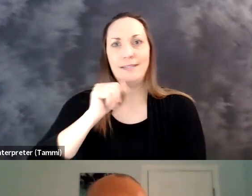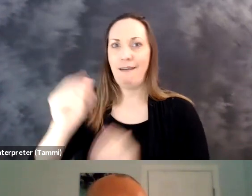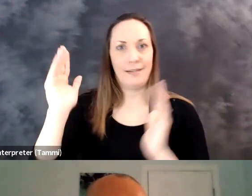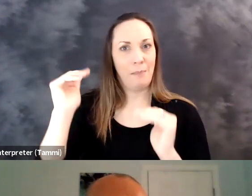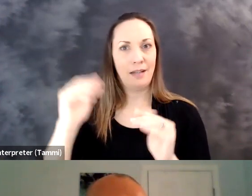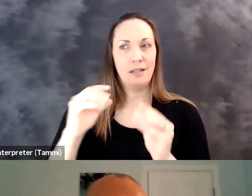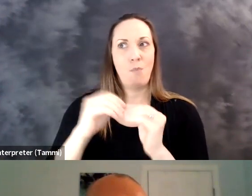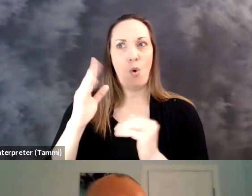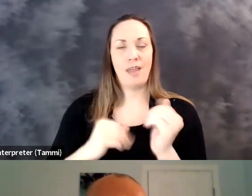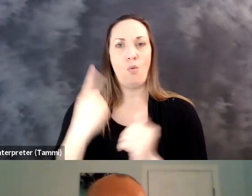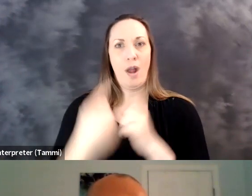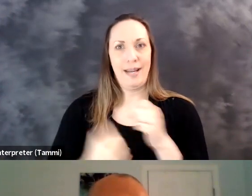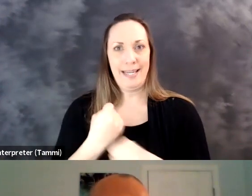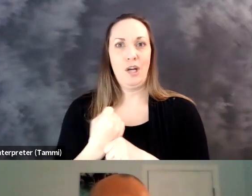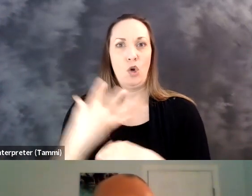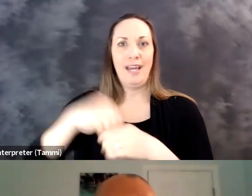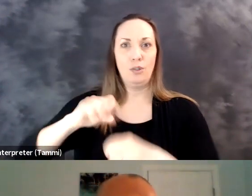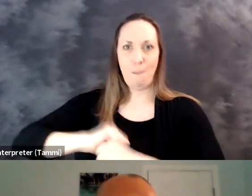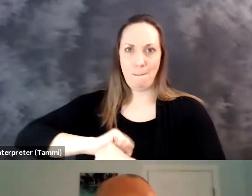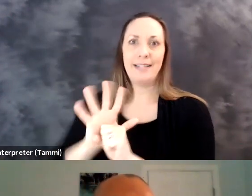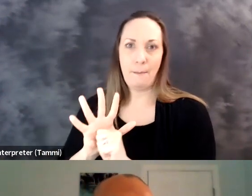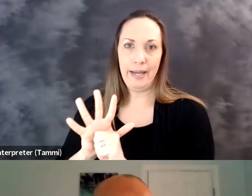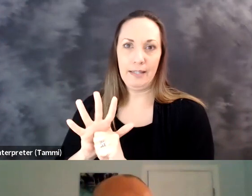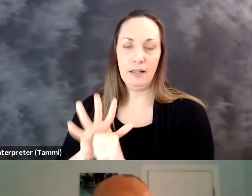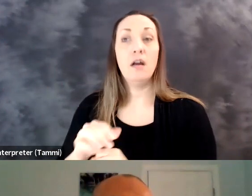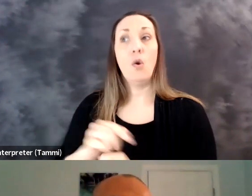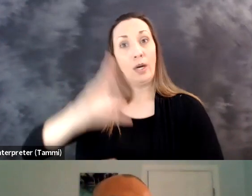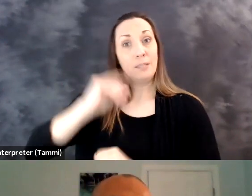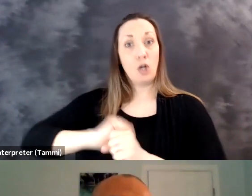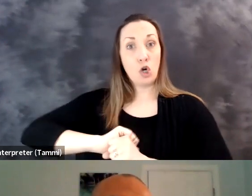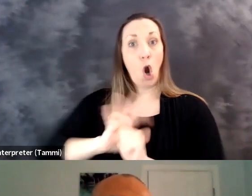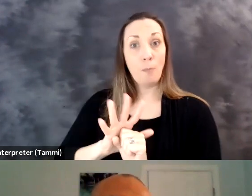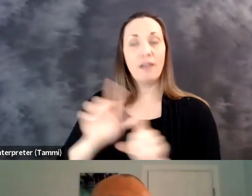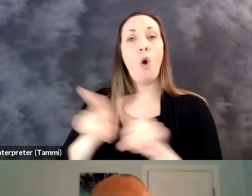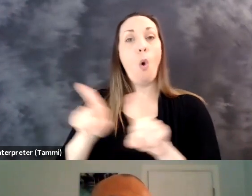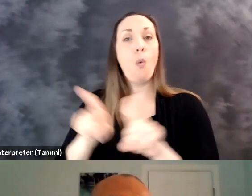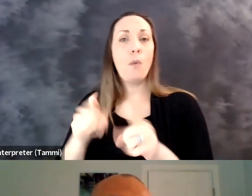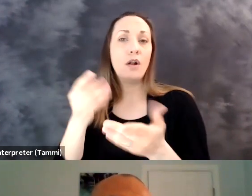unprecedented time we are still in for than one year into the pandemic.